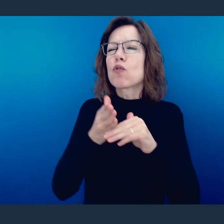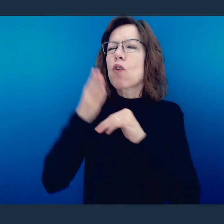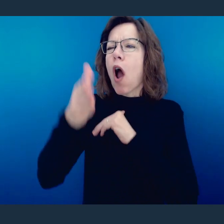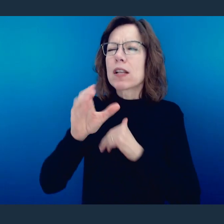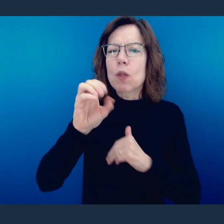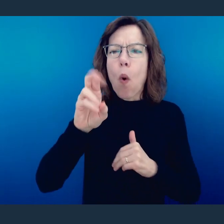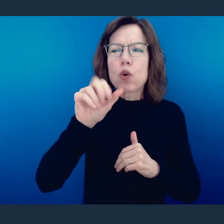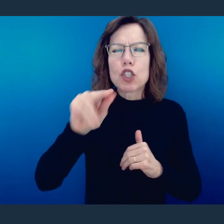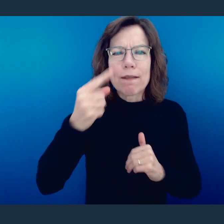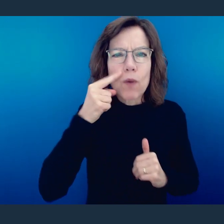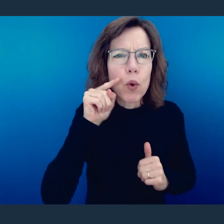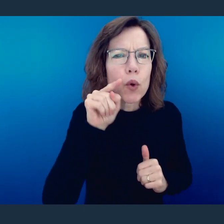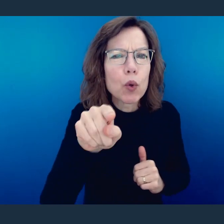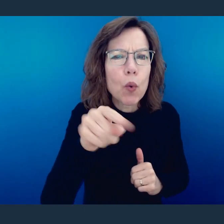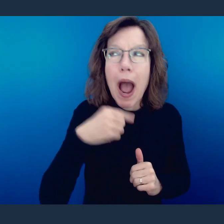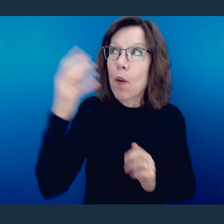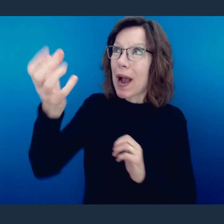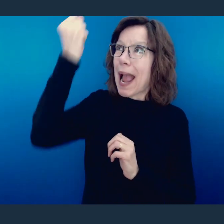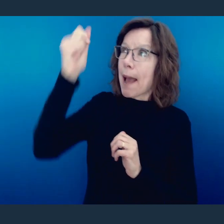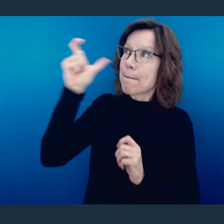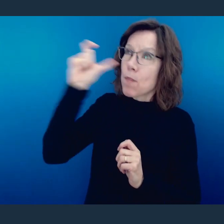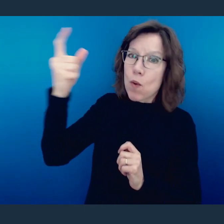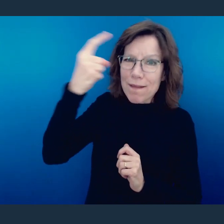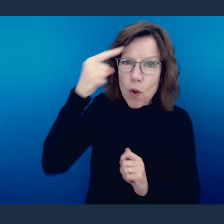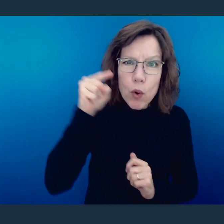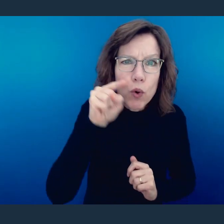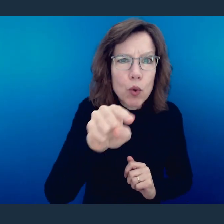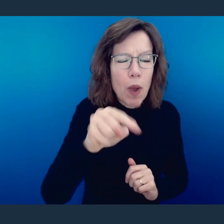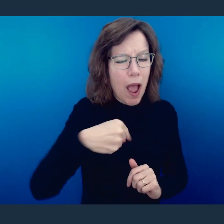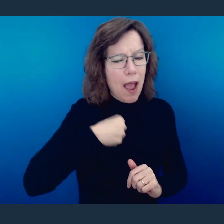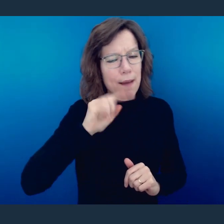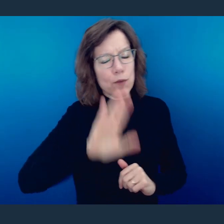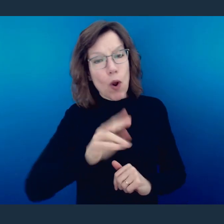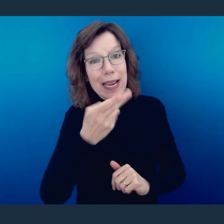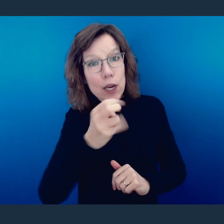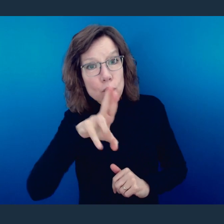for you. I will go and bring you the moon. I'll be your hero, your strength, anything